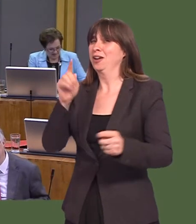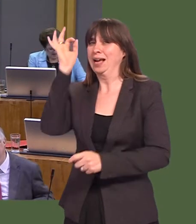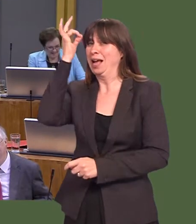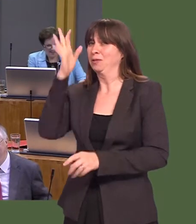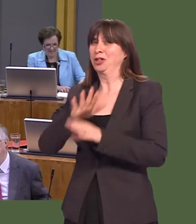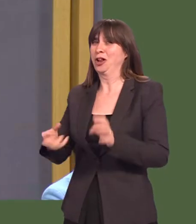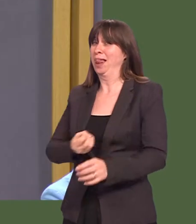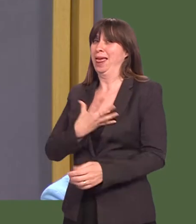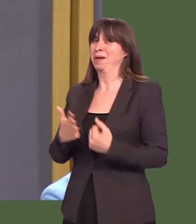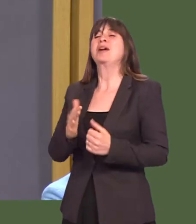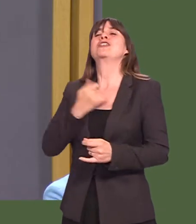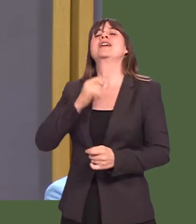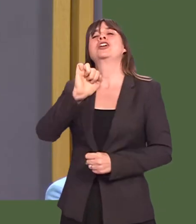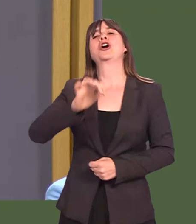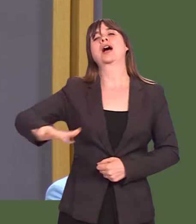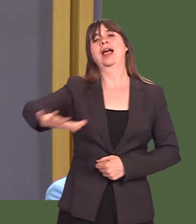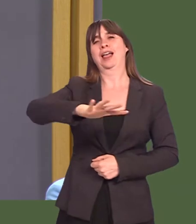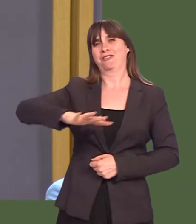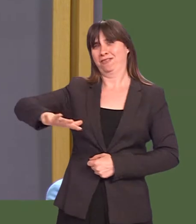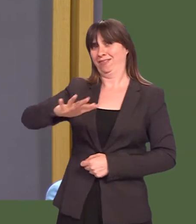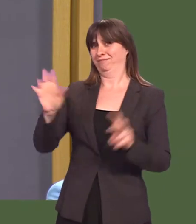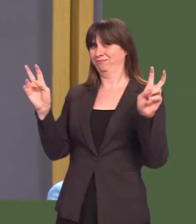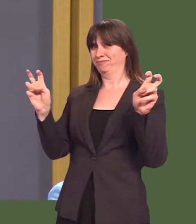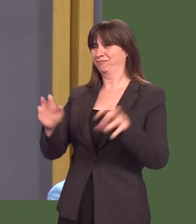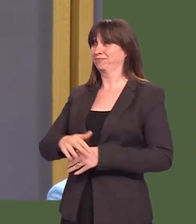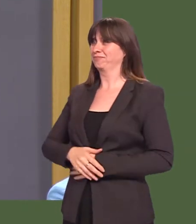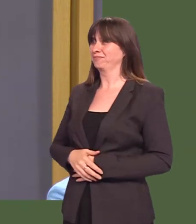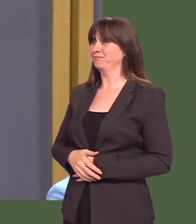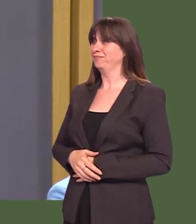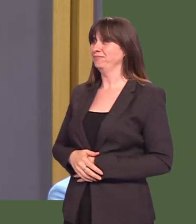But when she leaves education, the ability to programme computers will be an essential